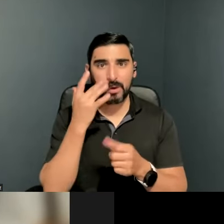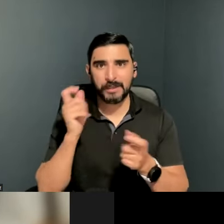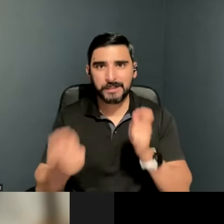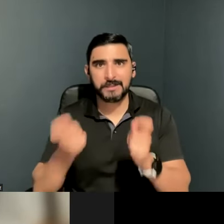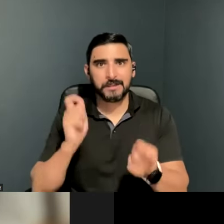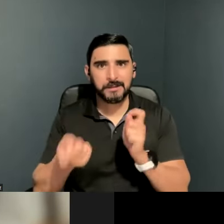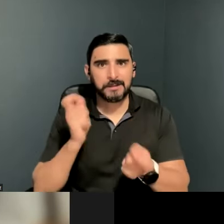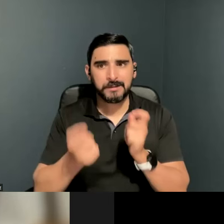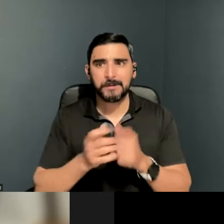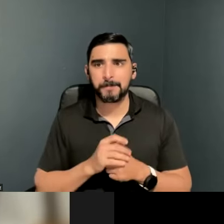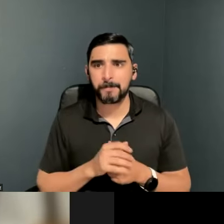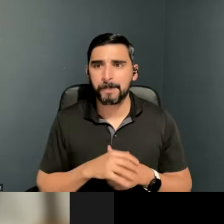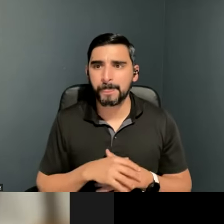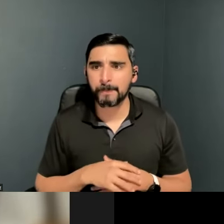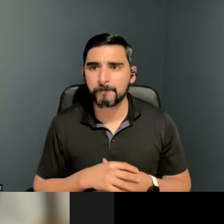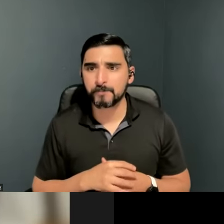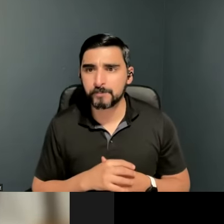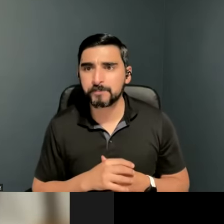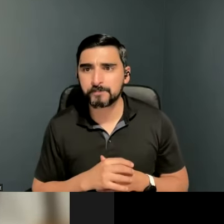LORI GERHARD: